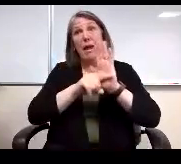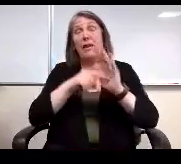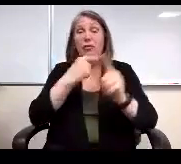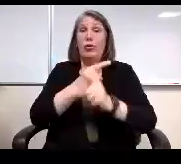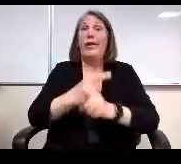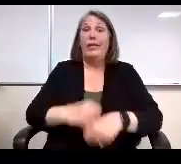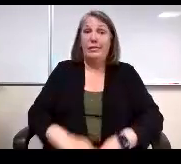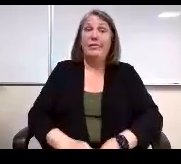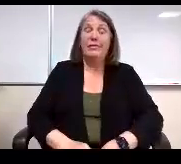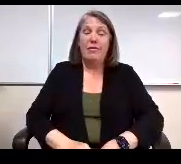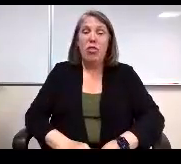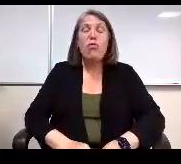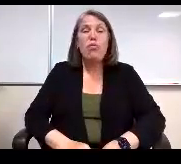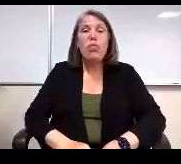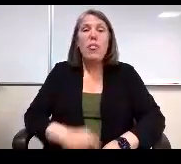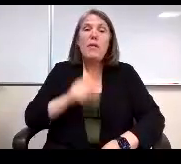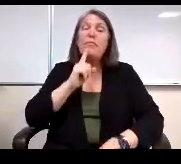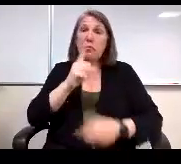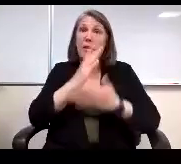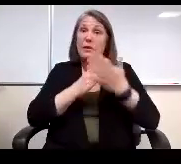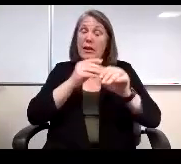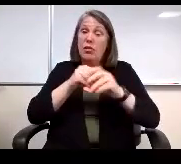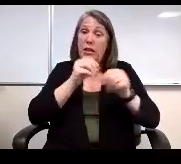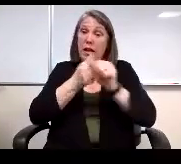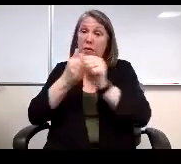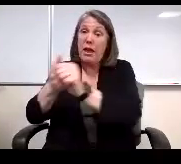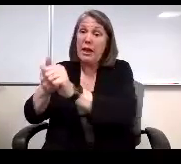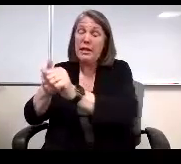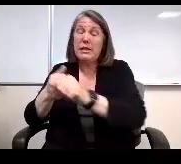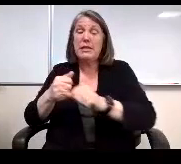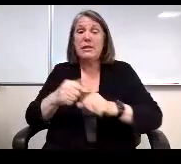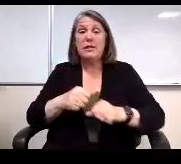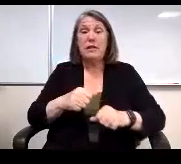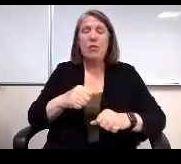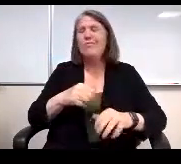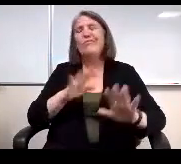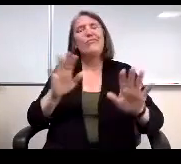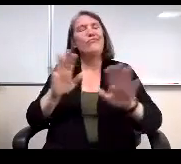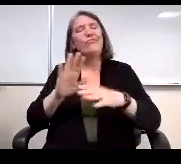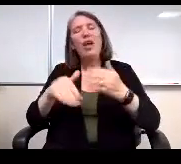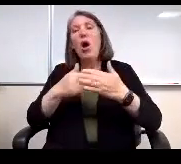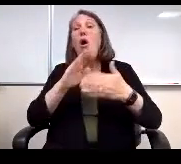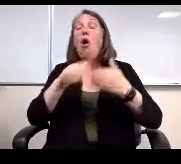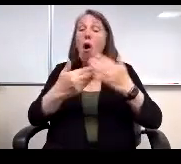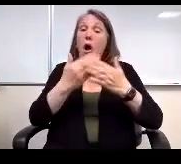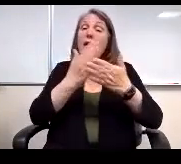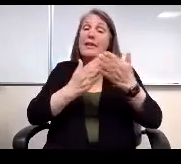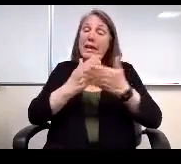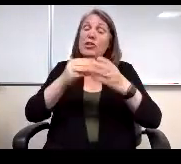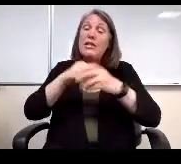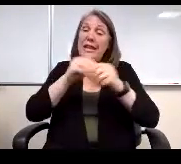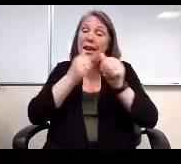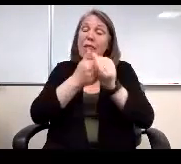So OK, are there sections in compliance? Sorry, all are all sections in complaints.